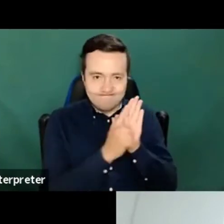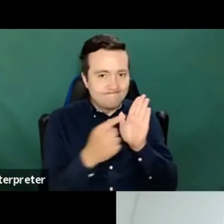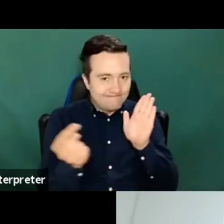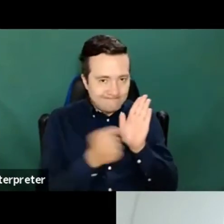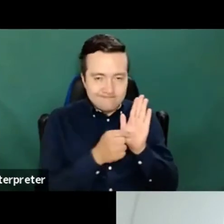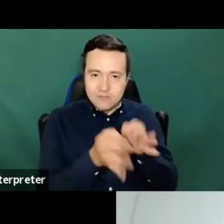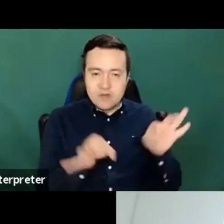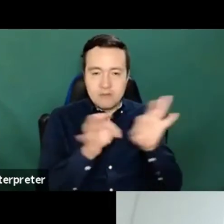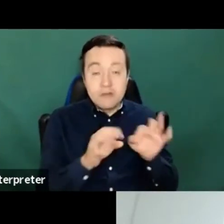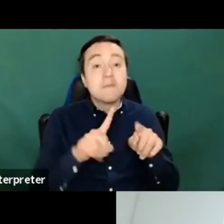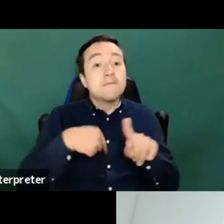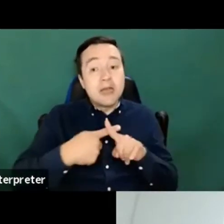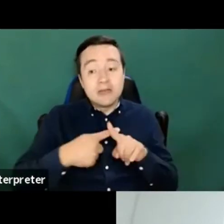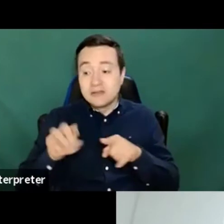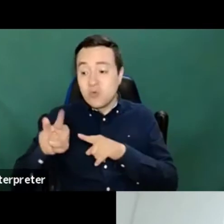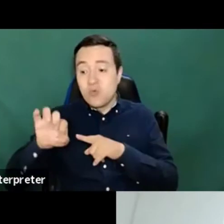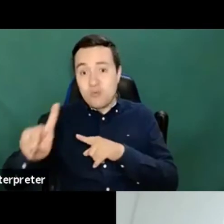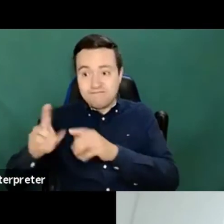good guideline even beyond Europe.